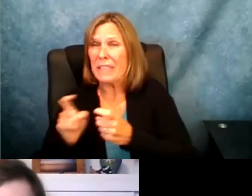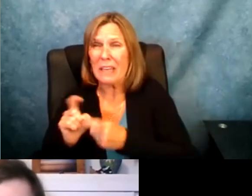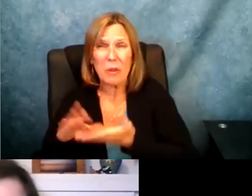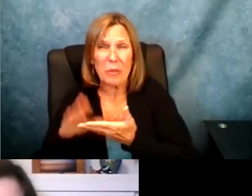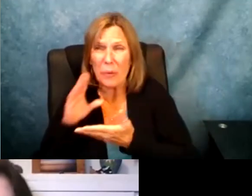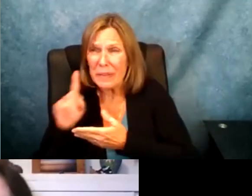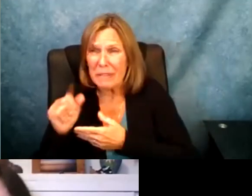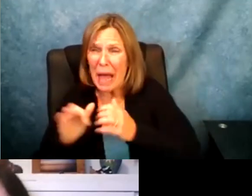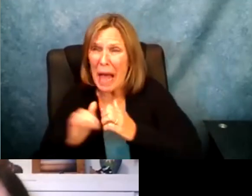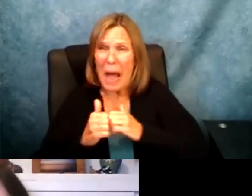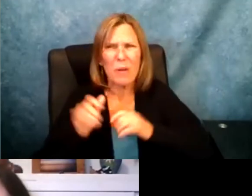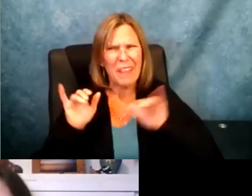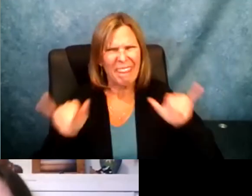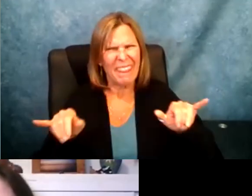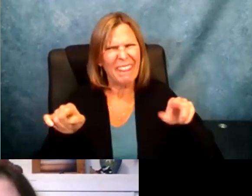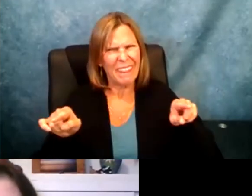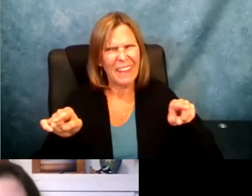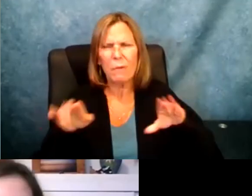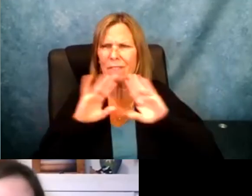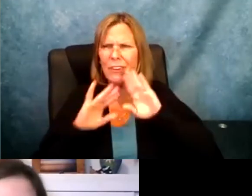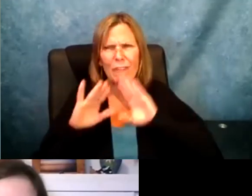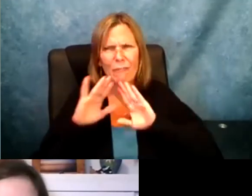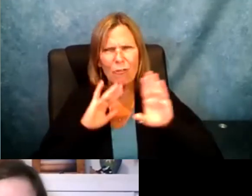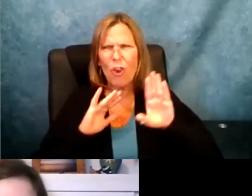deal with the seizures and my